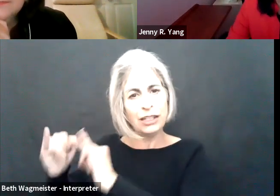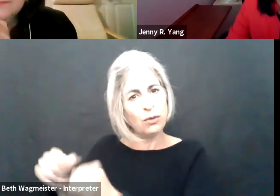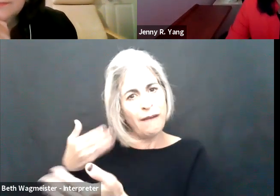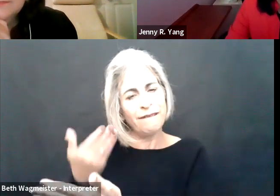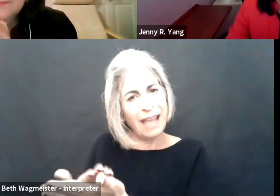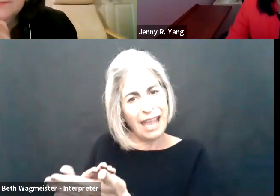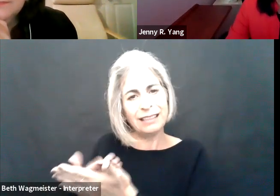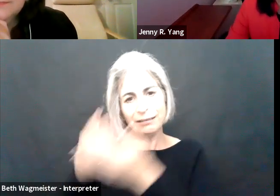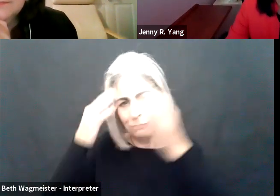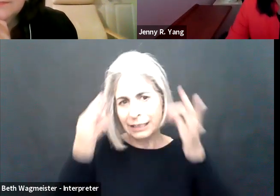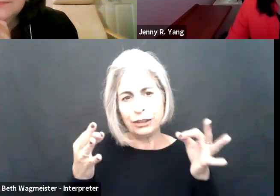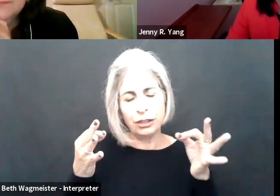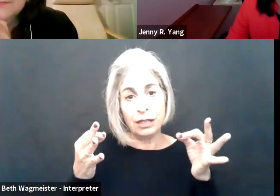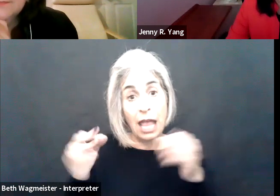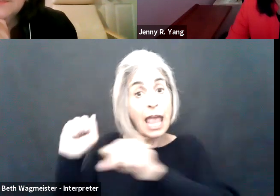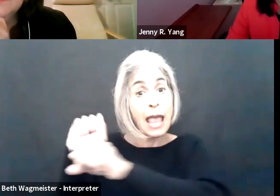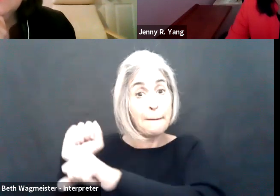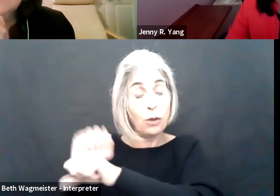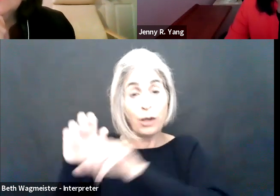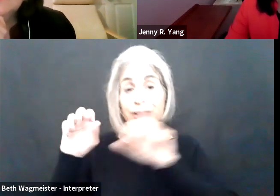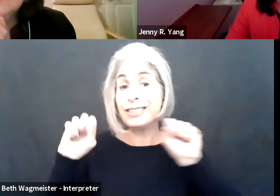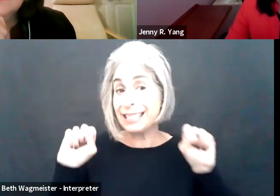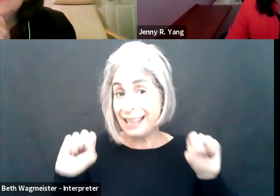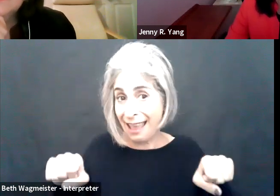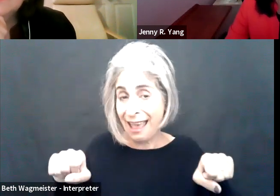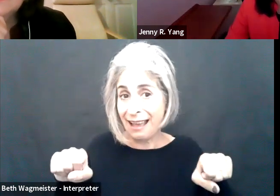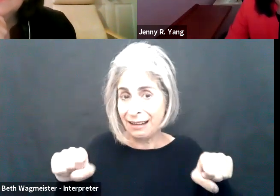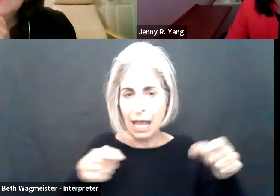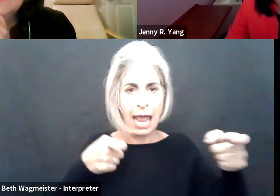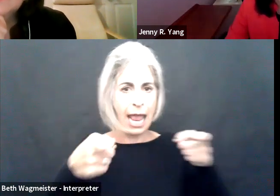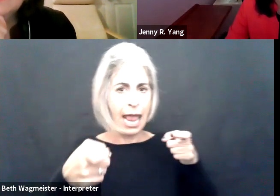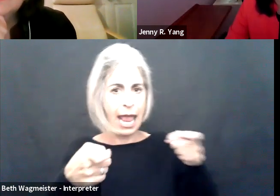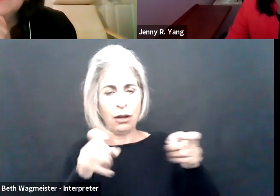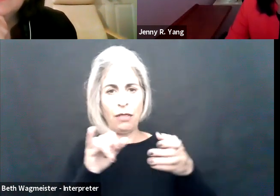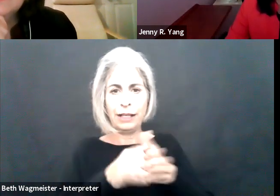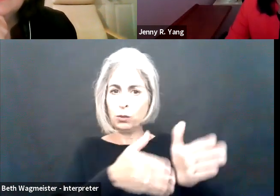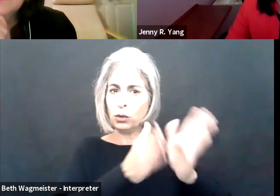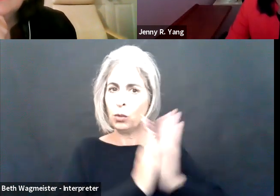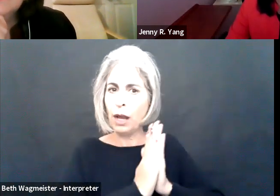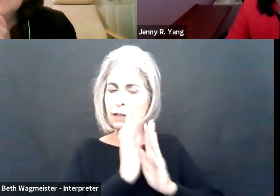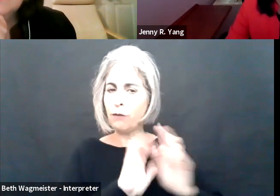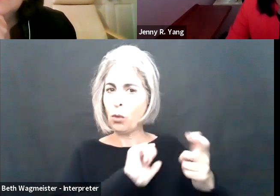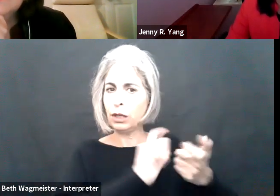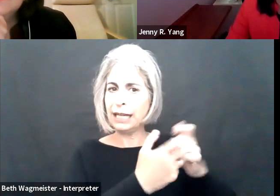And in those situations, again, it is a very individualized fact-based determination.